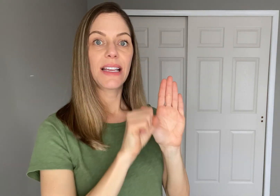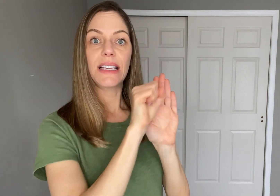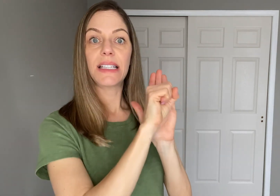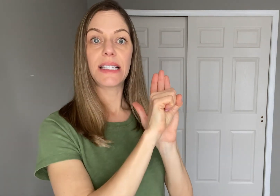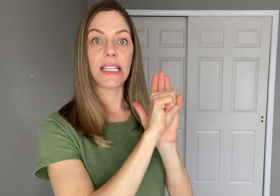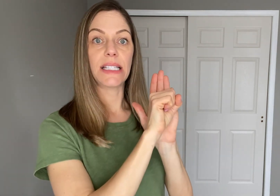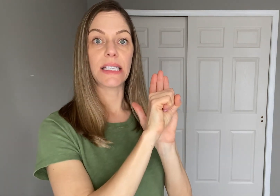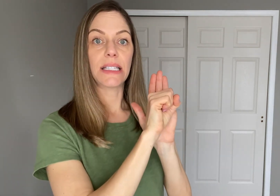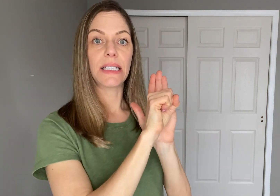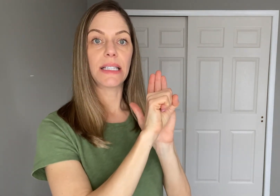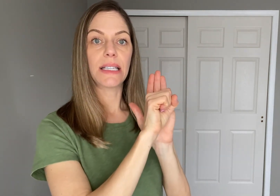"Season"